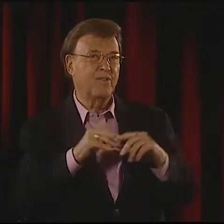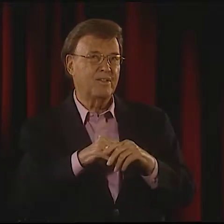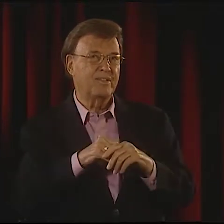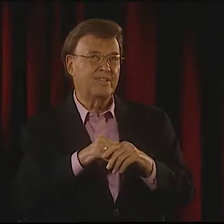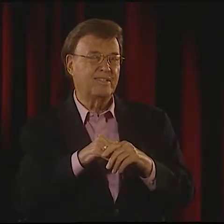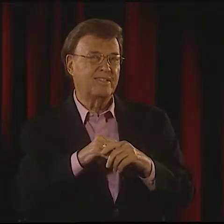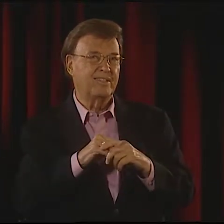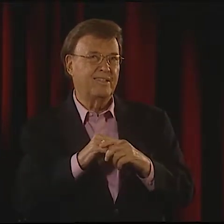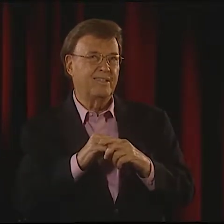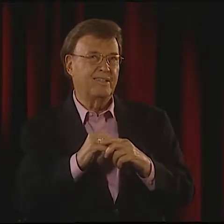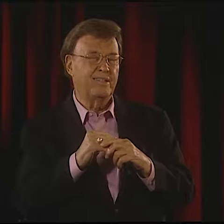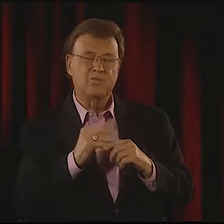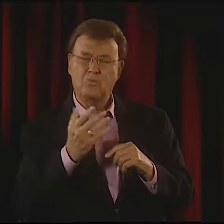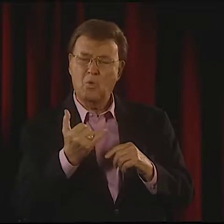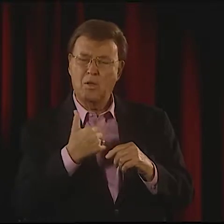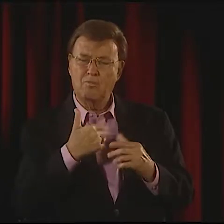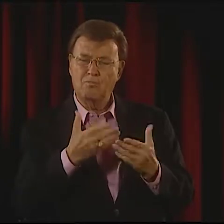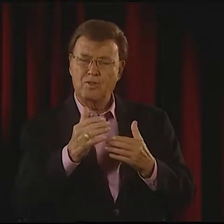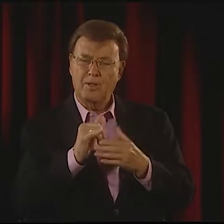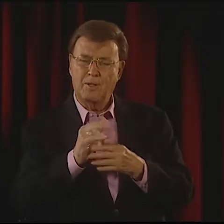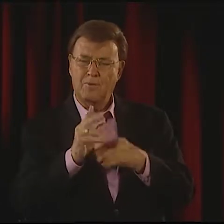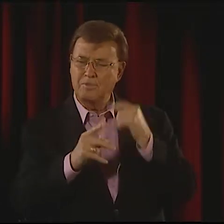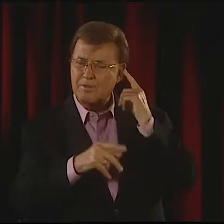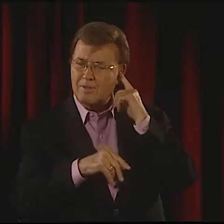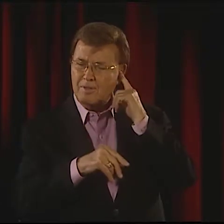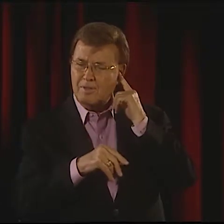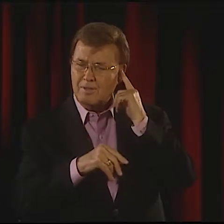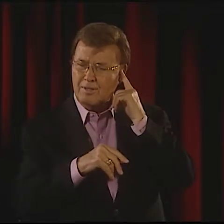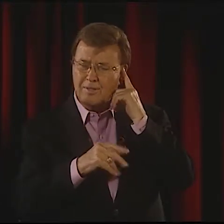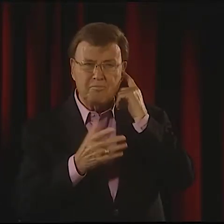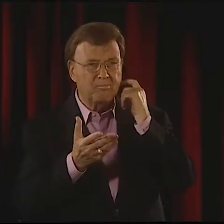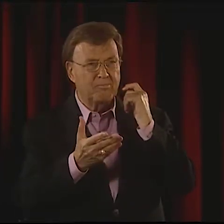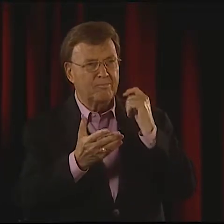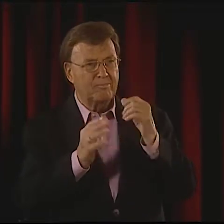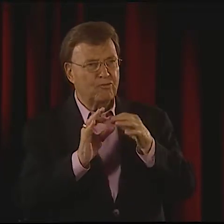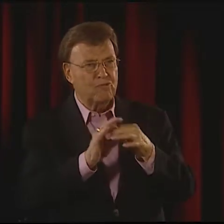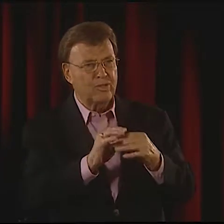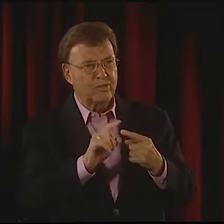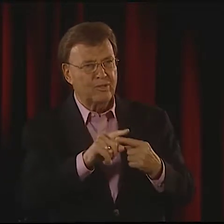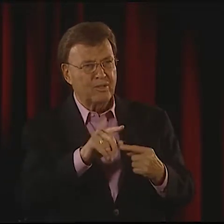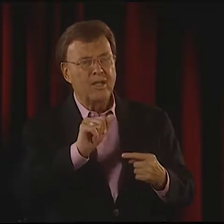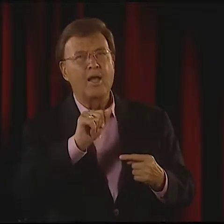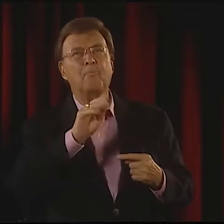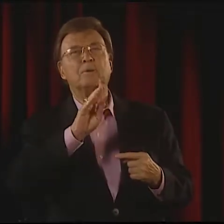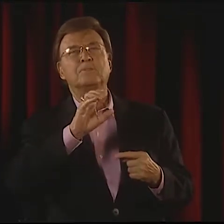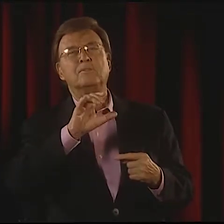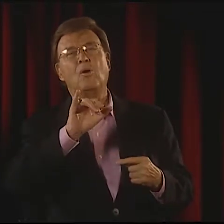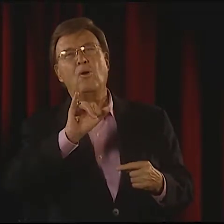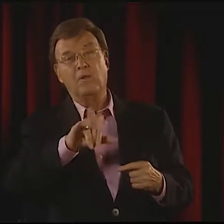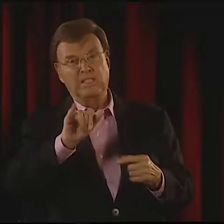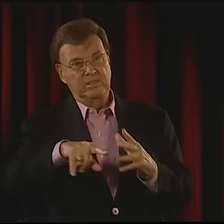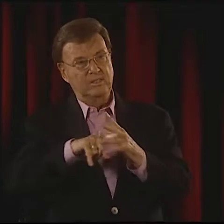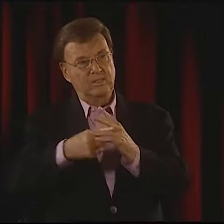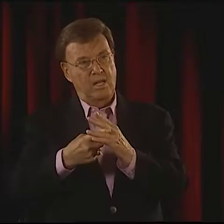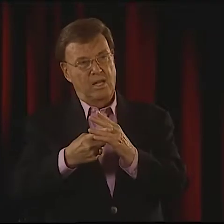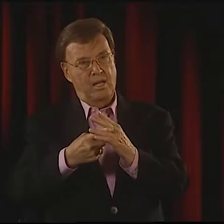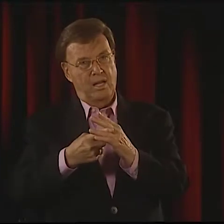IT WAS VERY SUCCESSFUL. LET ME SEE. DID YOU ASK ME ABOUT, YES, ABC STORIES, WHEN THEY BEGAN?